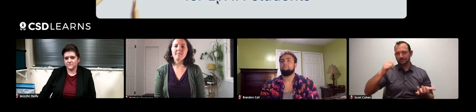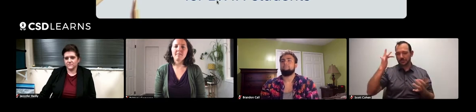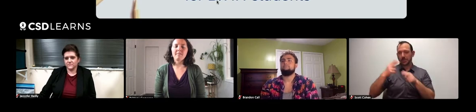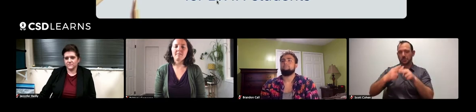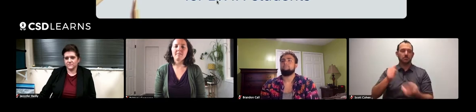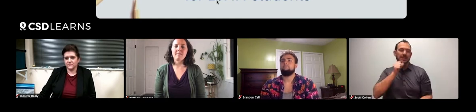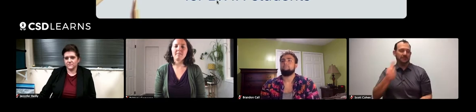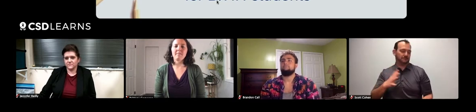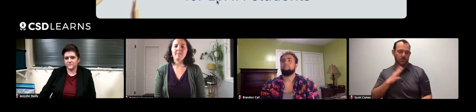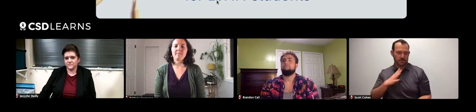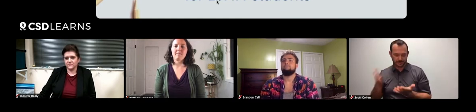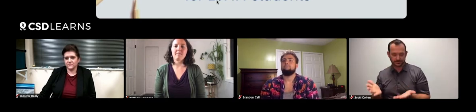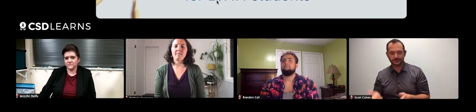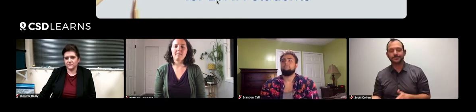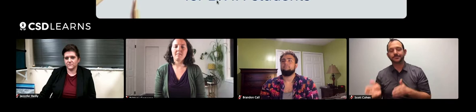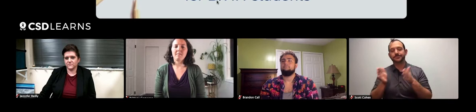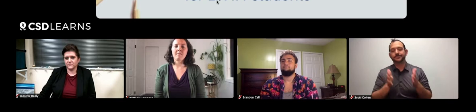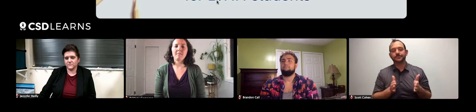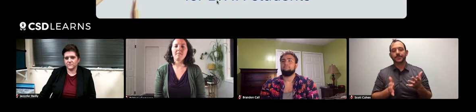That's why it's informal learning.